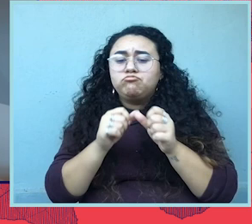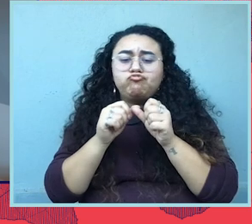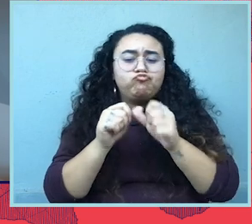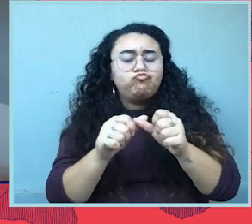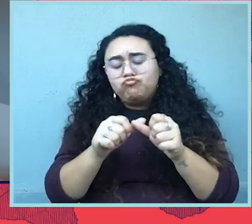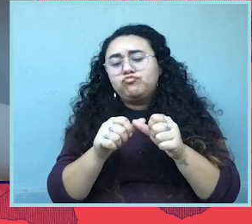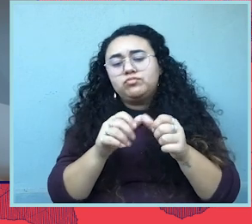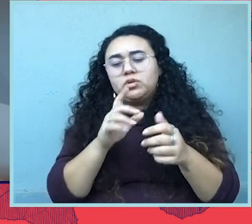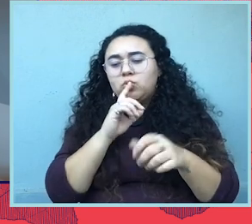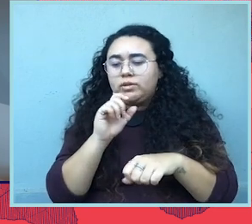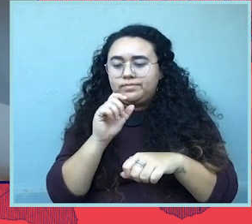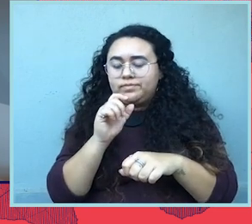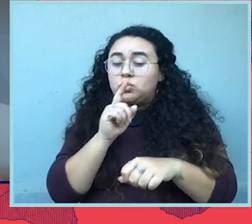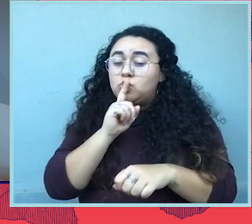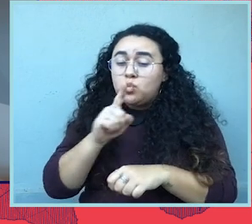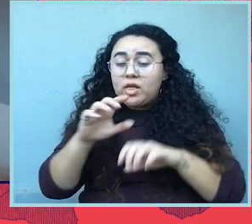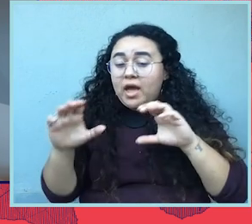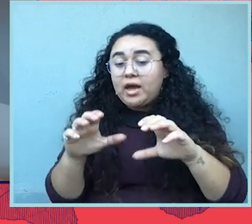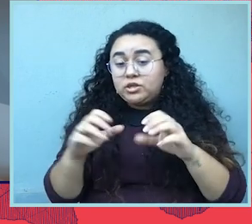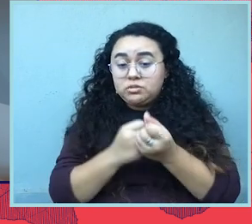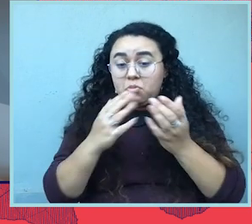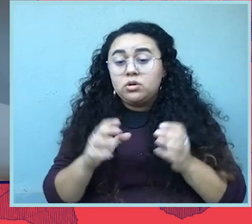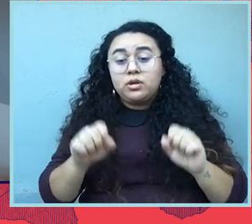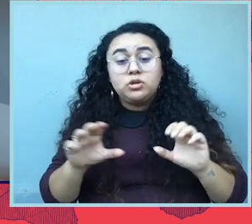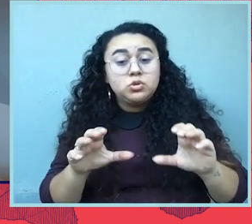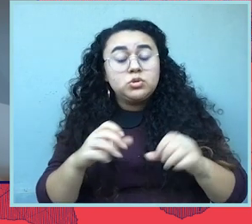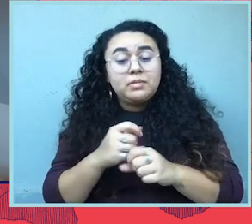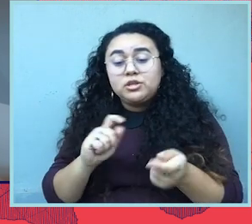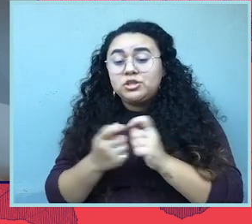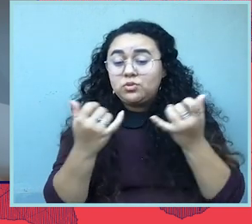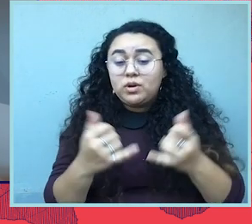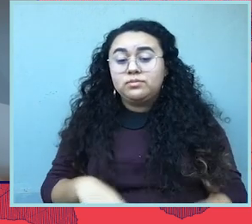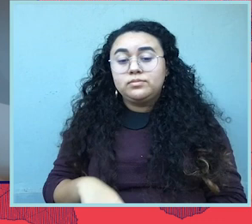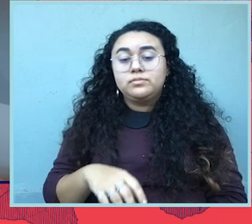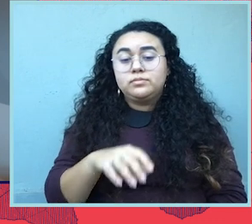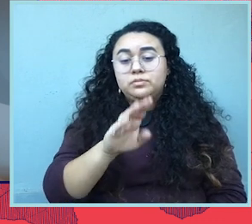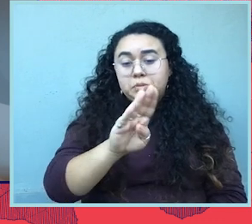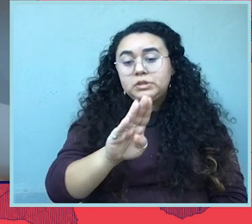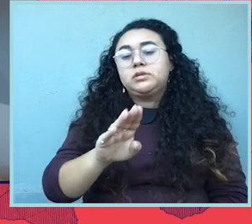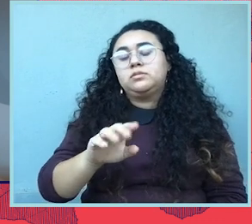And so I'm going to ask each of you the same question, which is, can you lift up actions